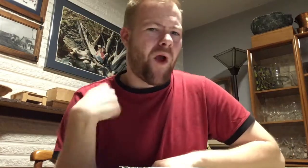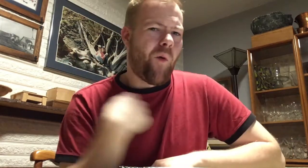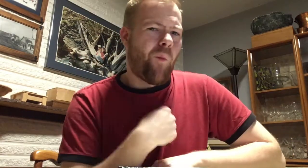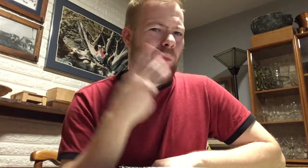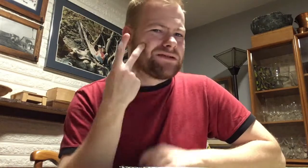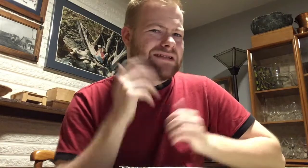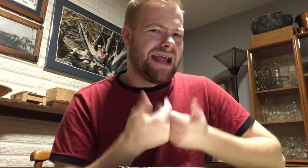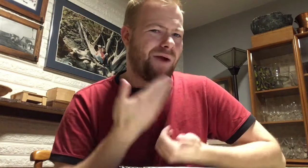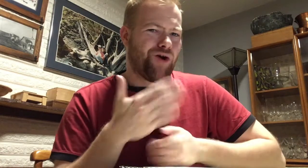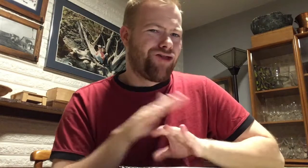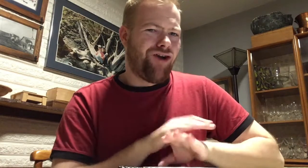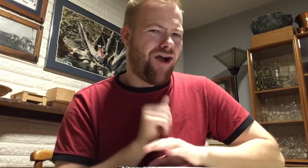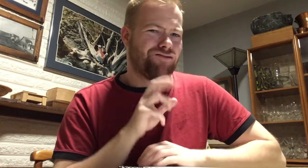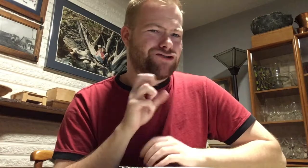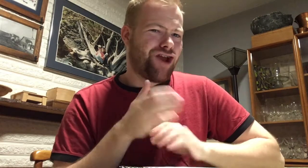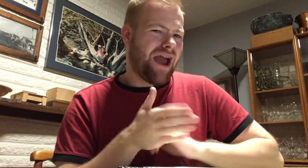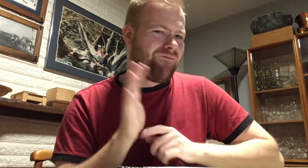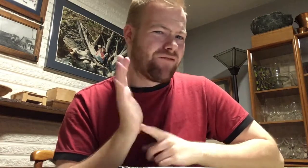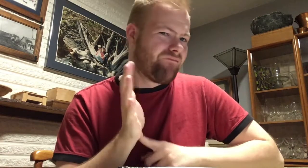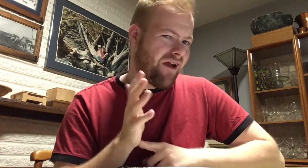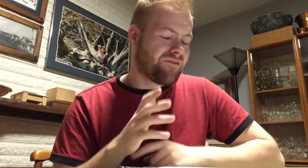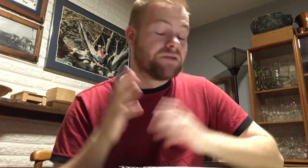We’ll see how good the covers are after five minutes.